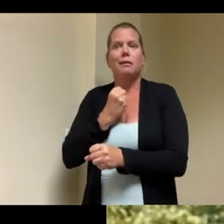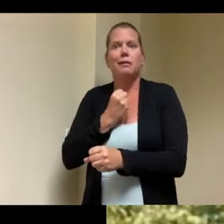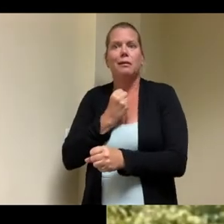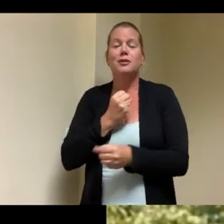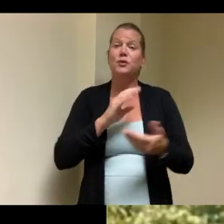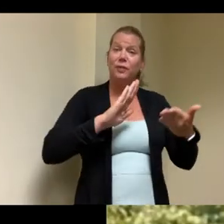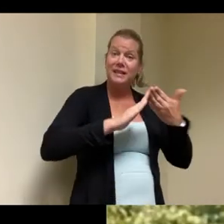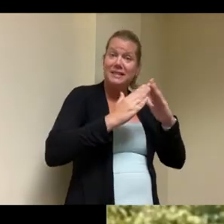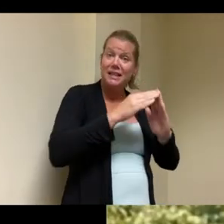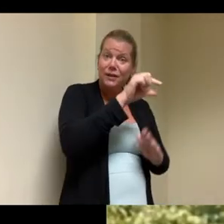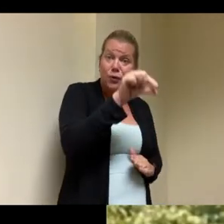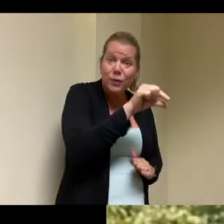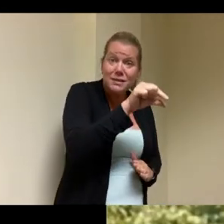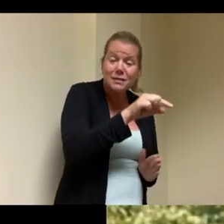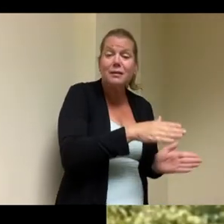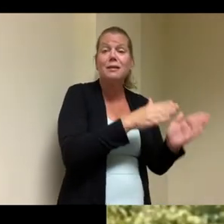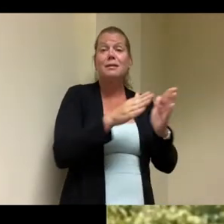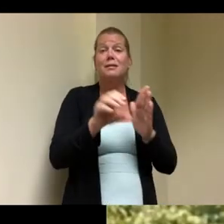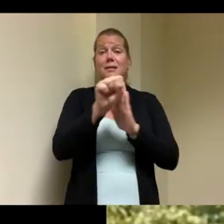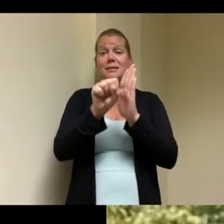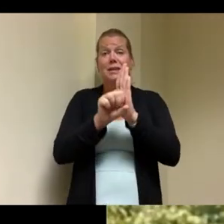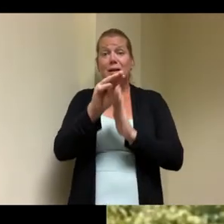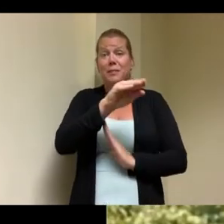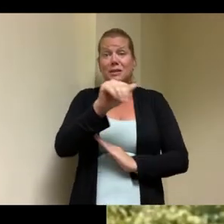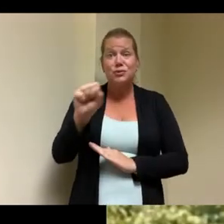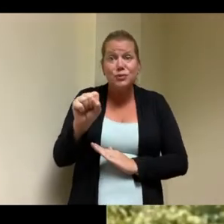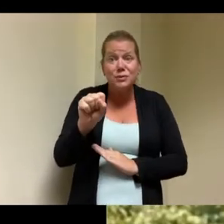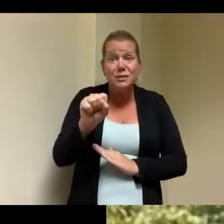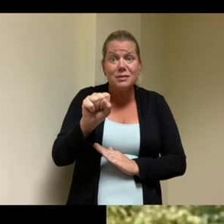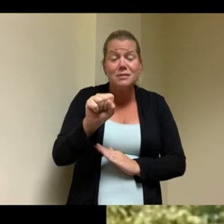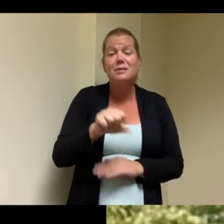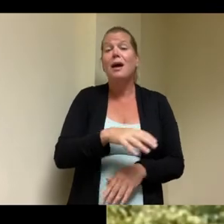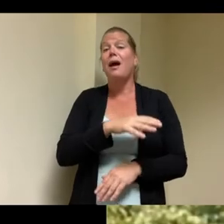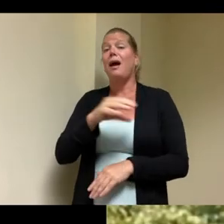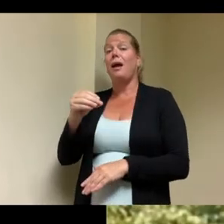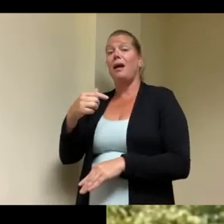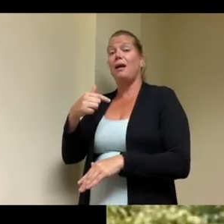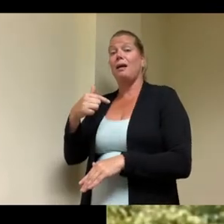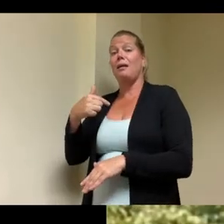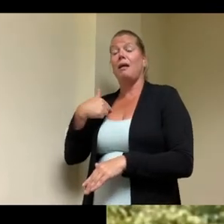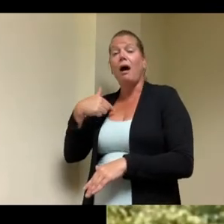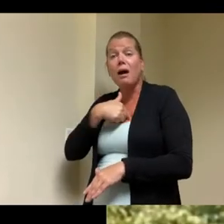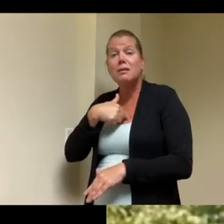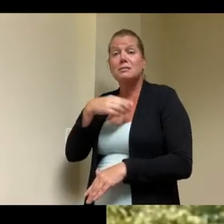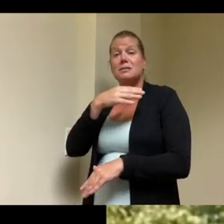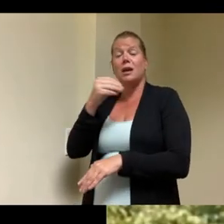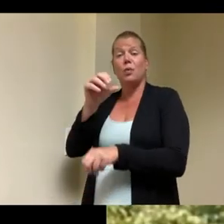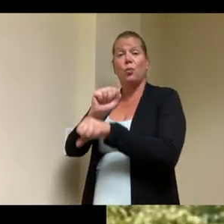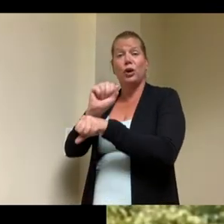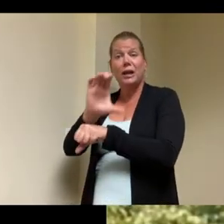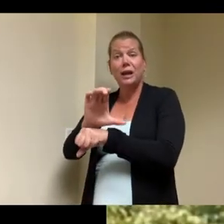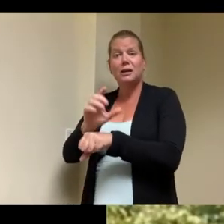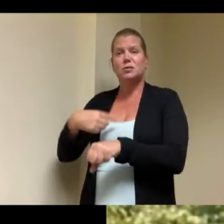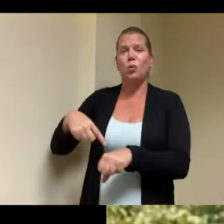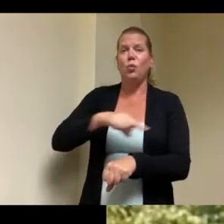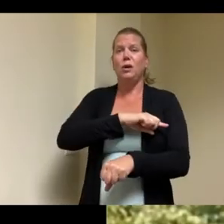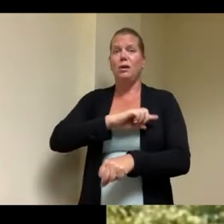our partnership as two organizations that have been doing this work for a long time and doing it well trusted organizations that's the winning